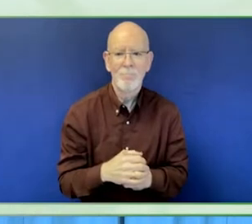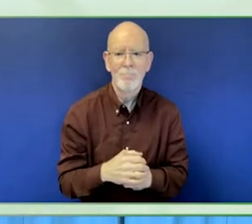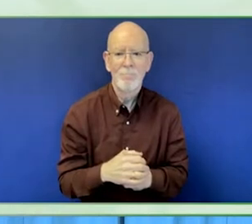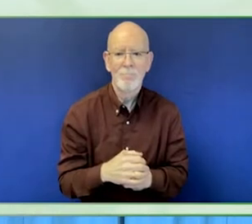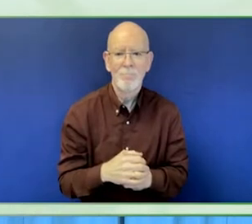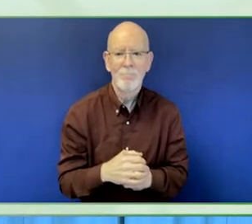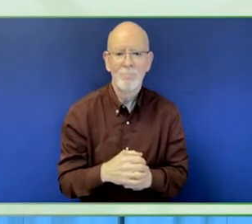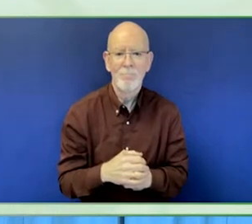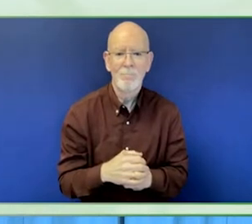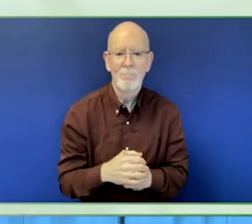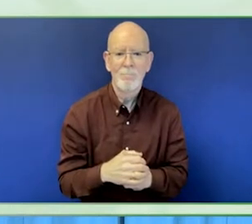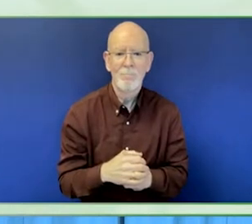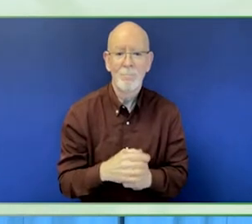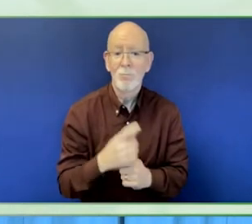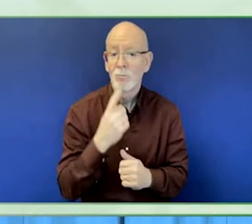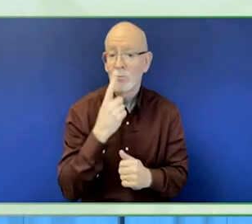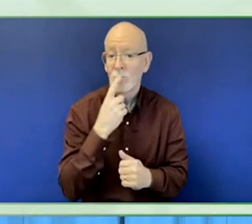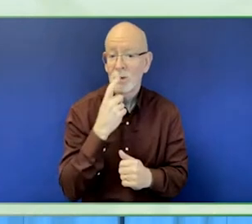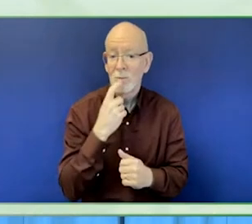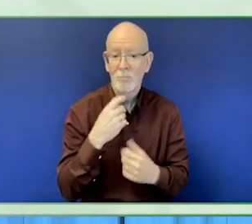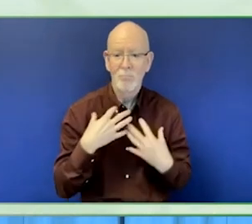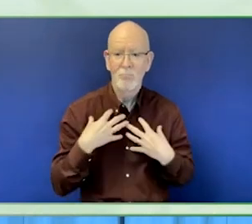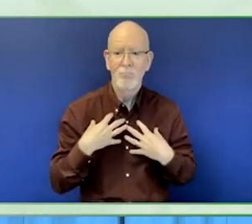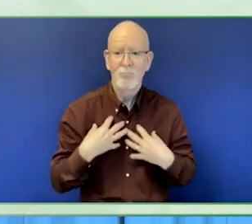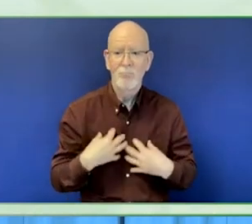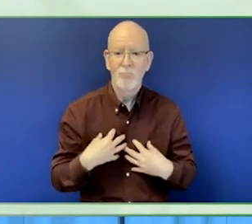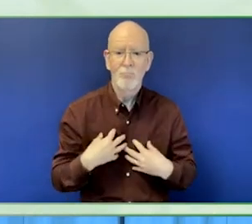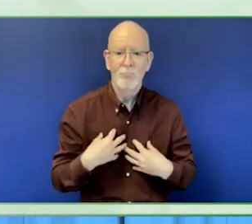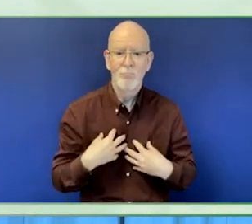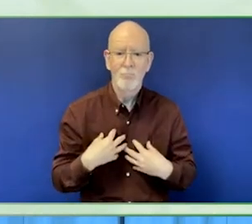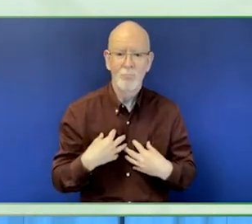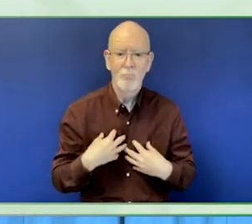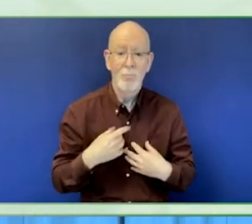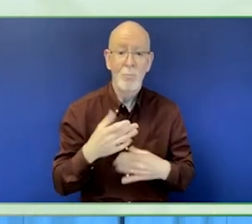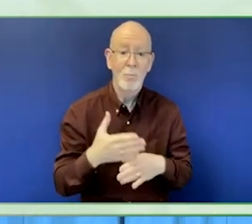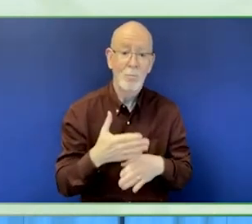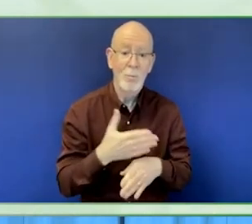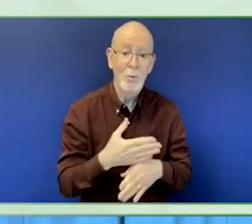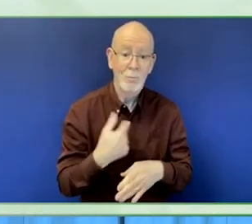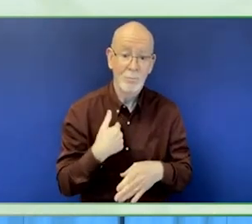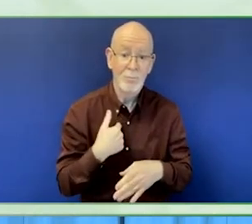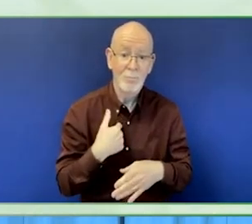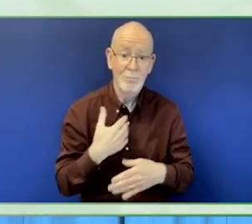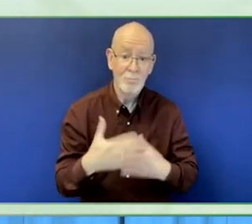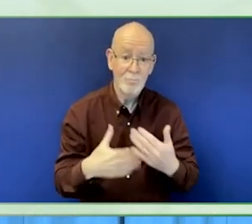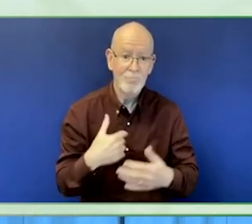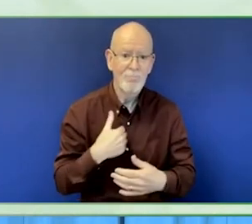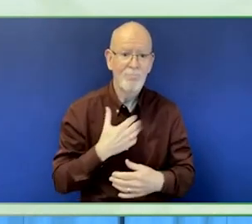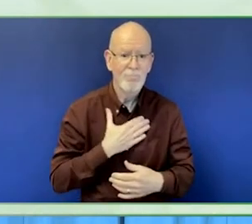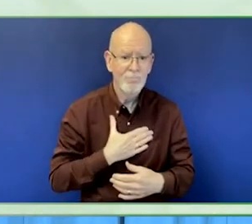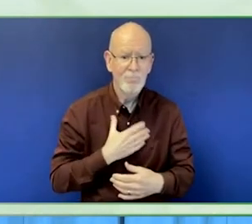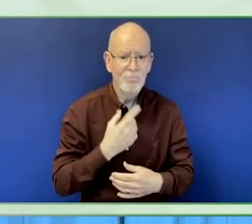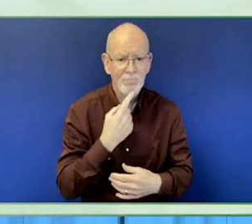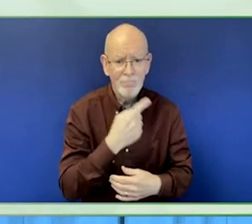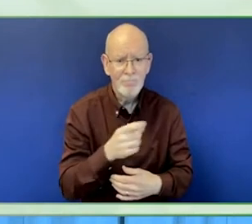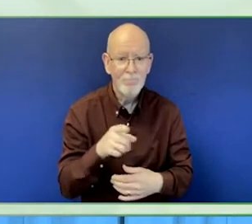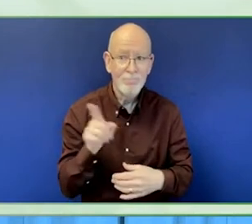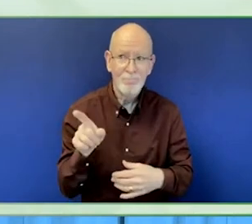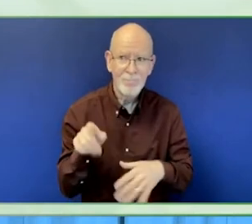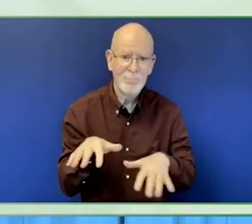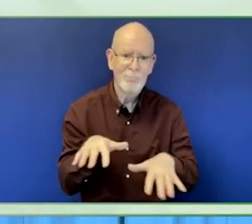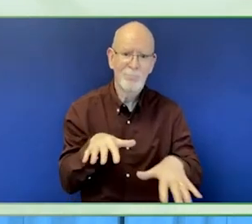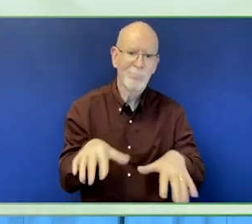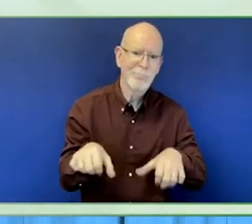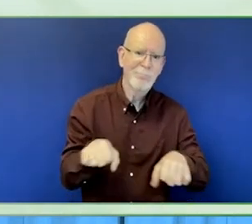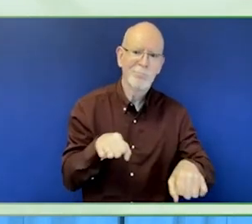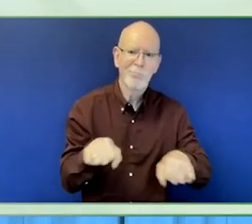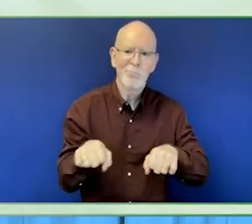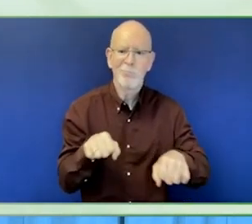On 6 February, very early morning, 4 AM, we were hit in the